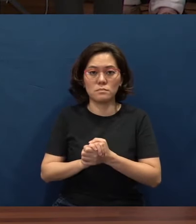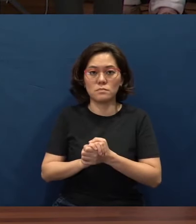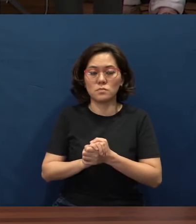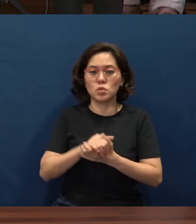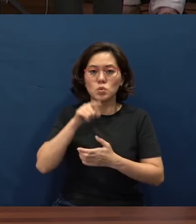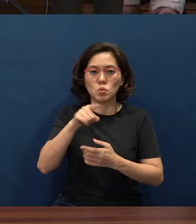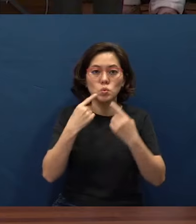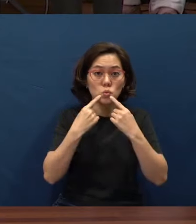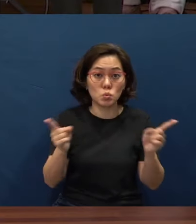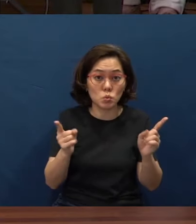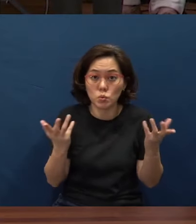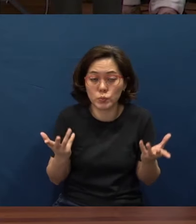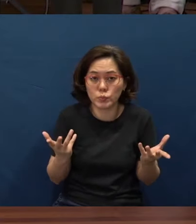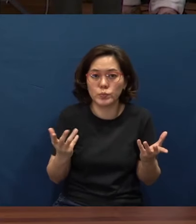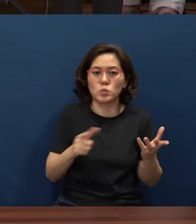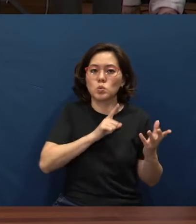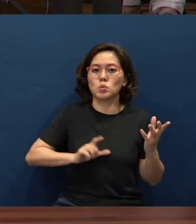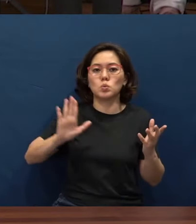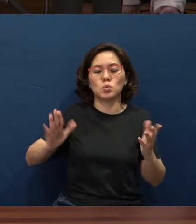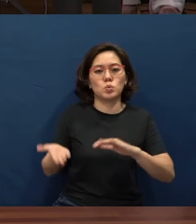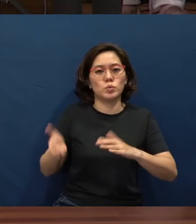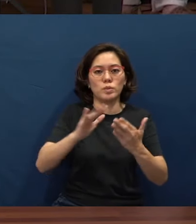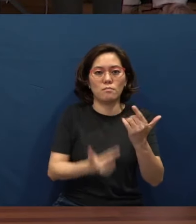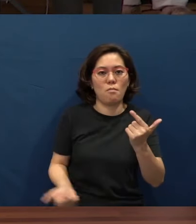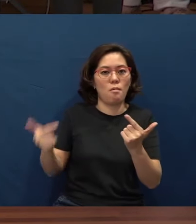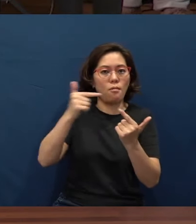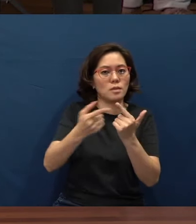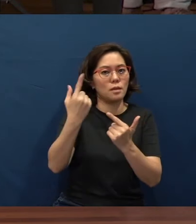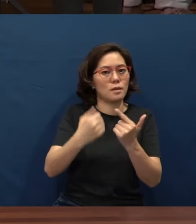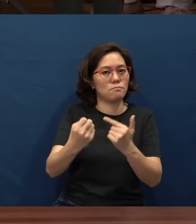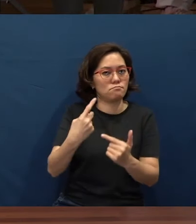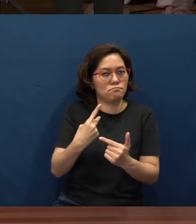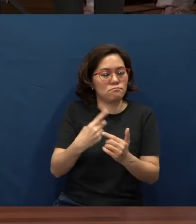you proclaim the Lord’s death until He comes.